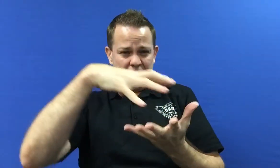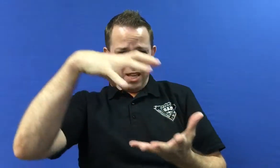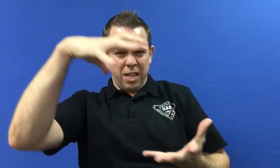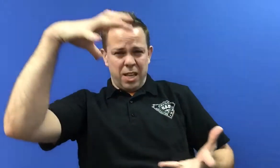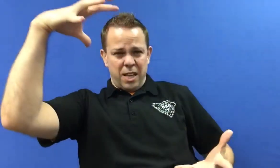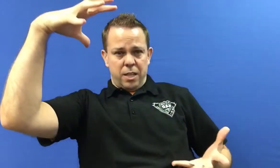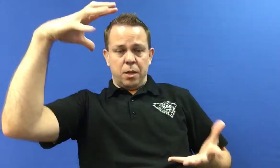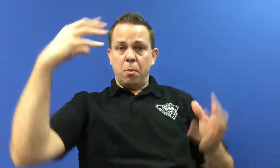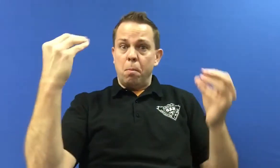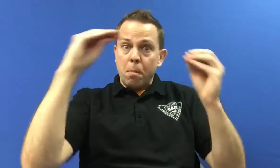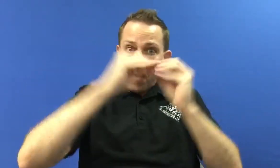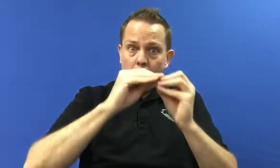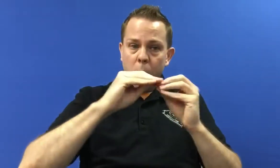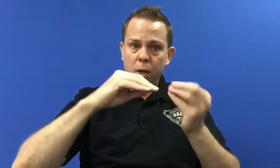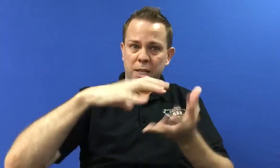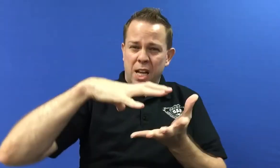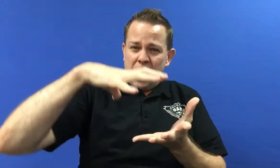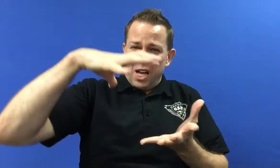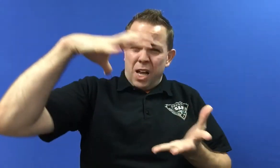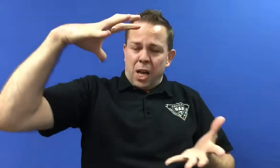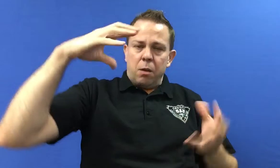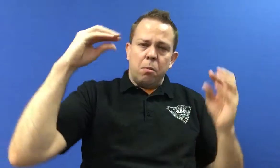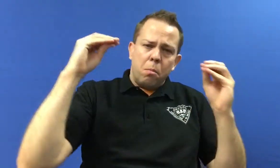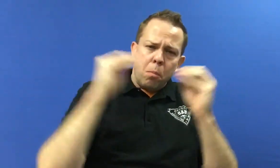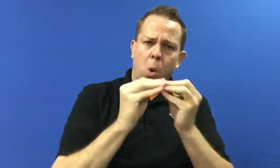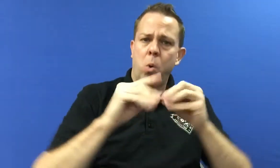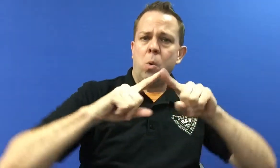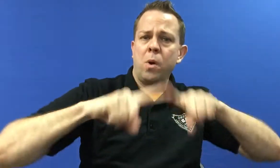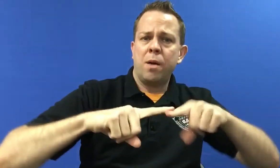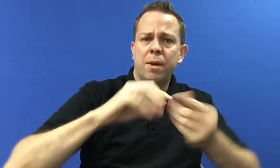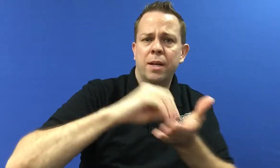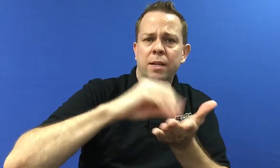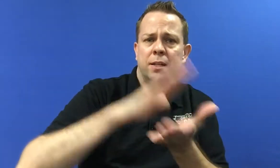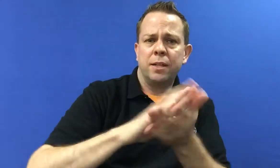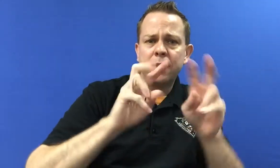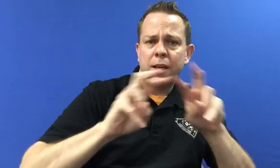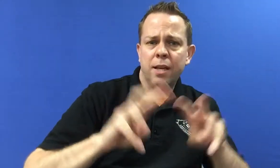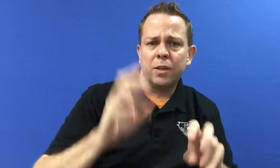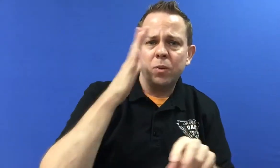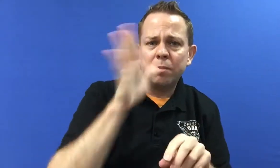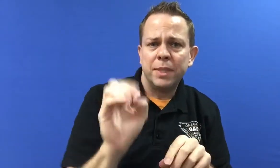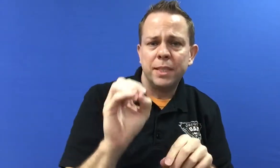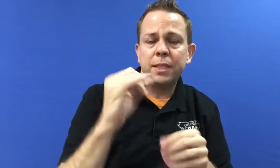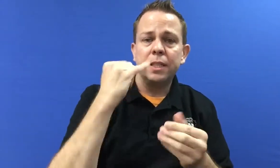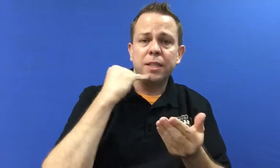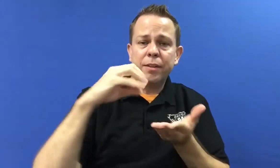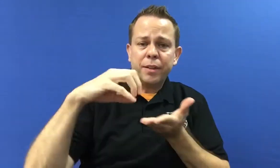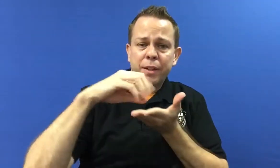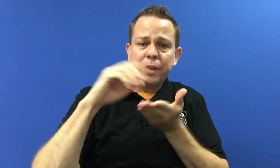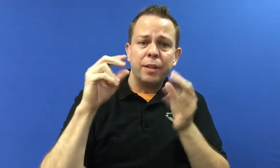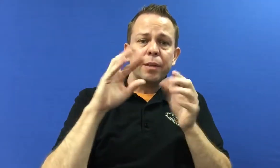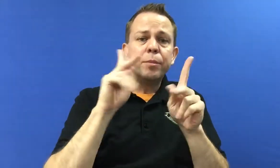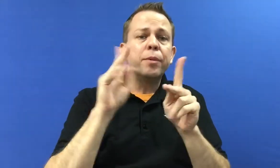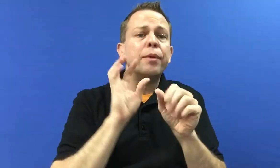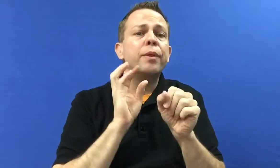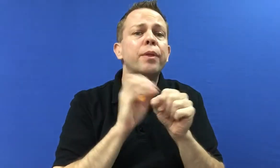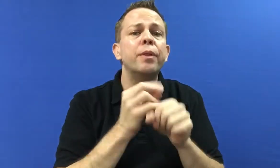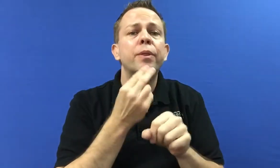to learn more about the community for the Community Needs Assessment, to find out the needs of the community. There is a lot that depends on the Community Assessment and what the needs are in the community.